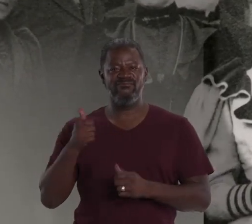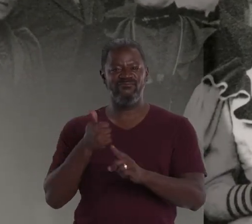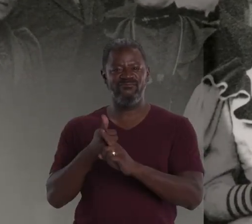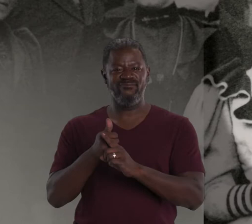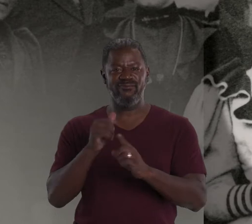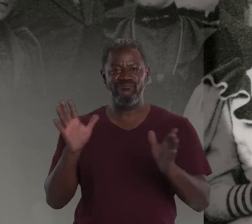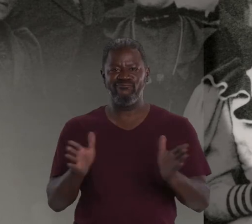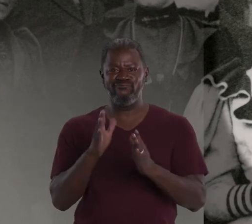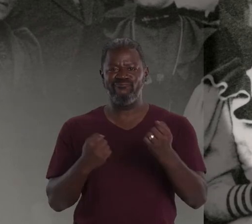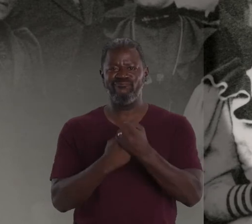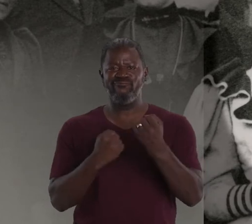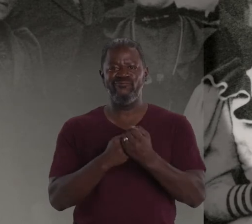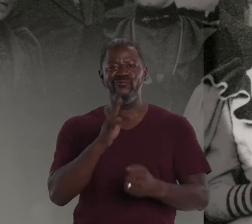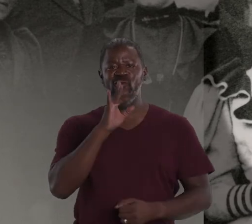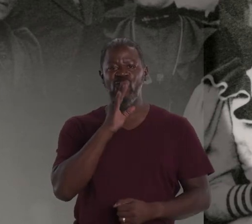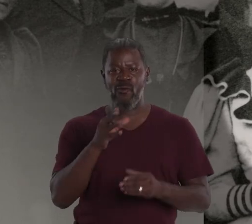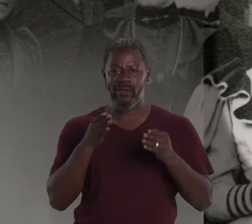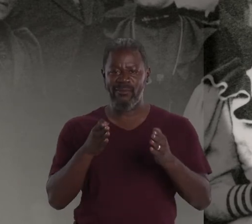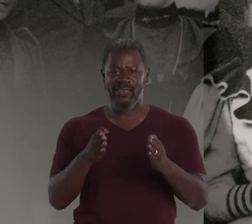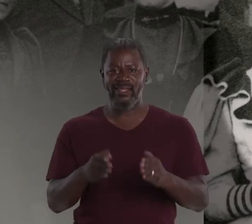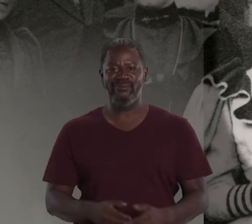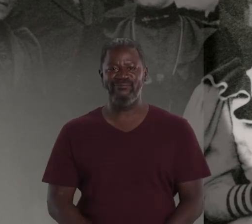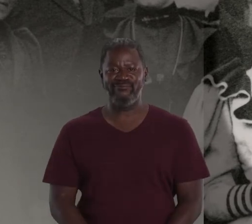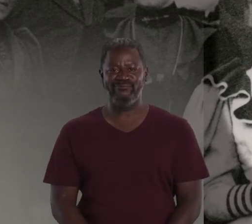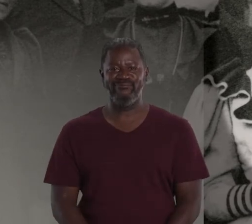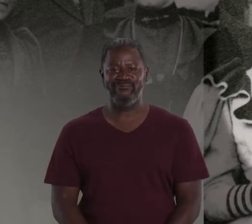who was also a public advocate for the oral method.